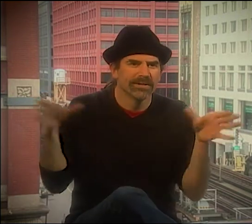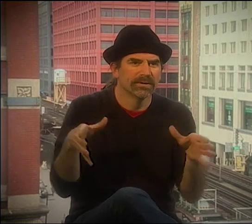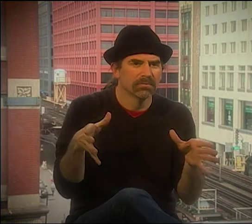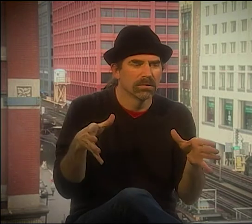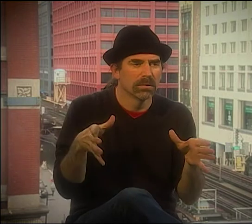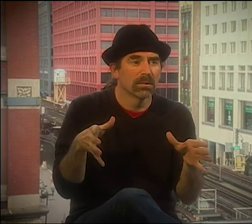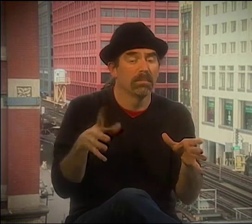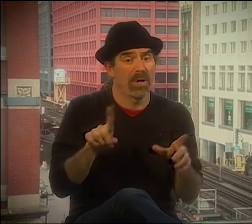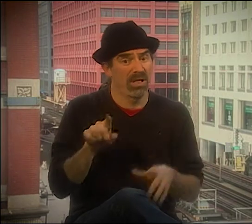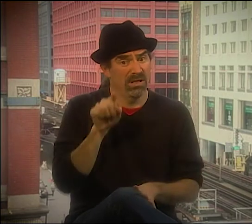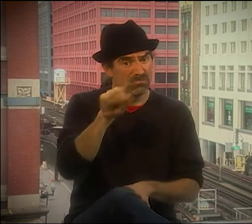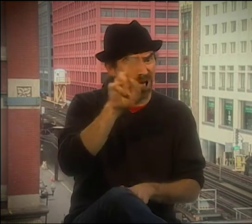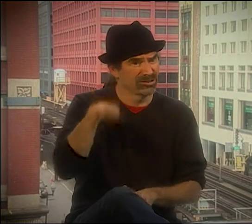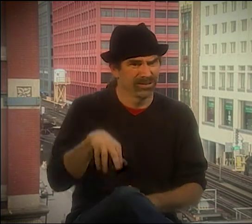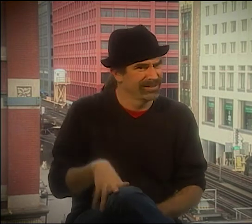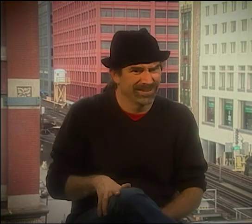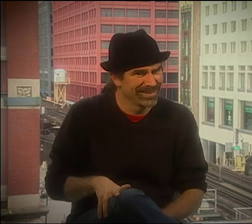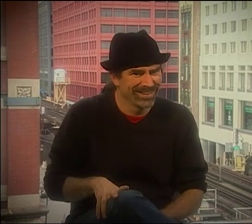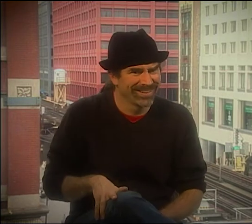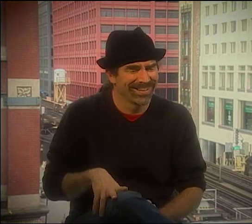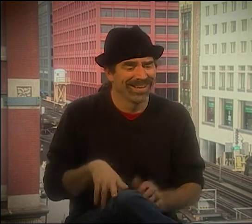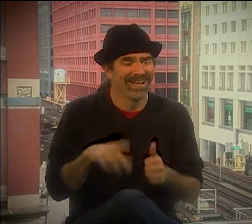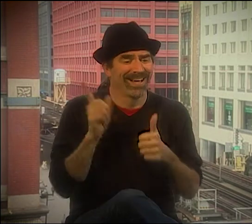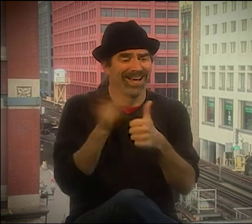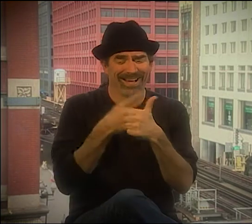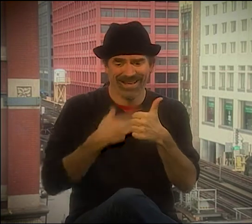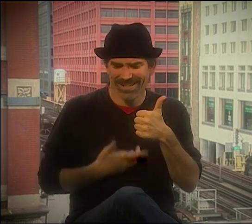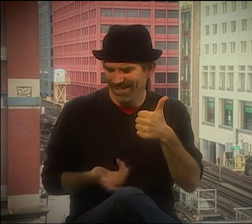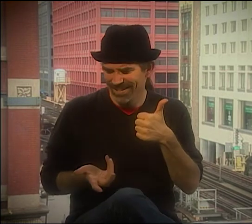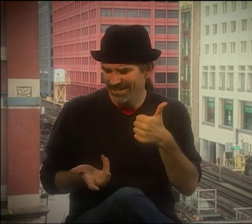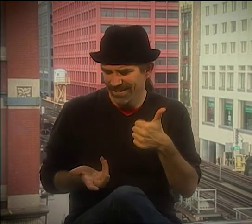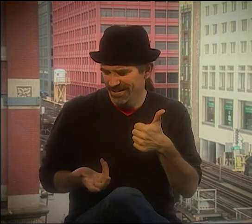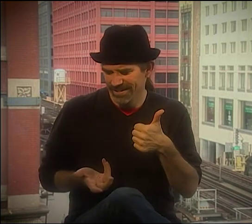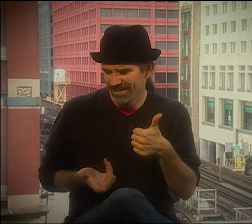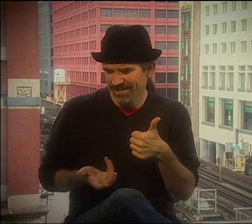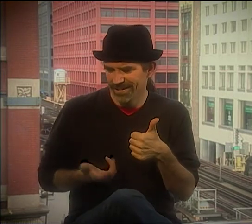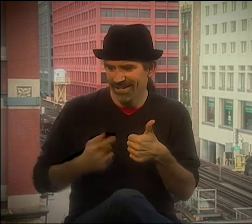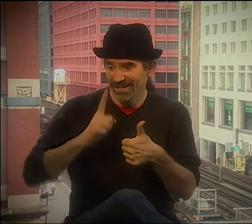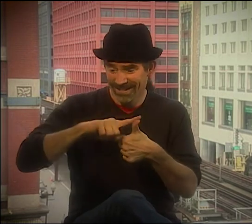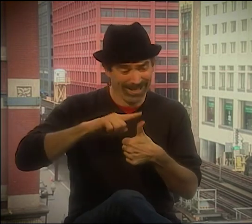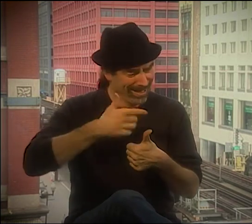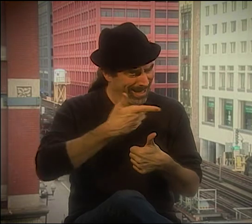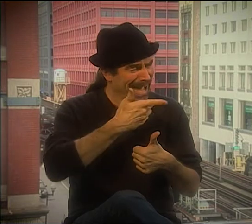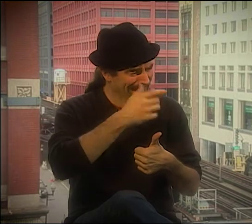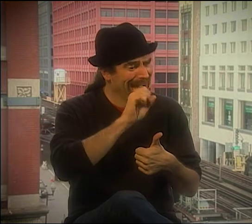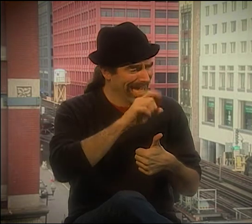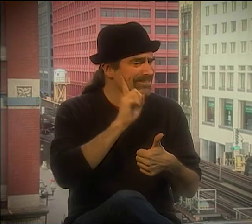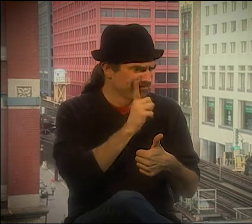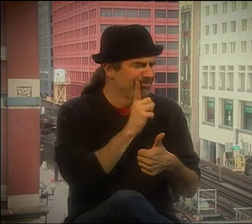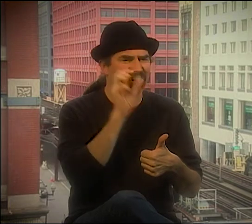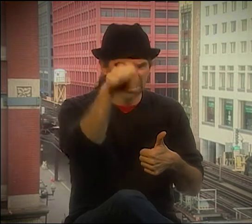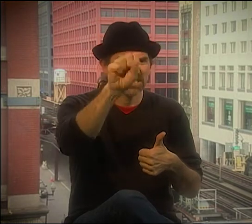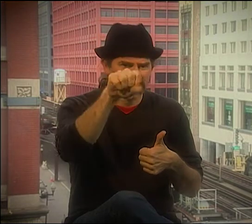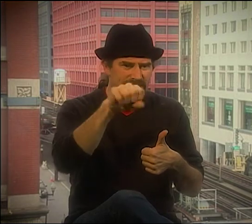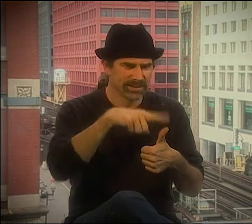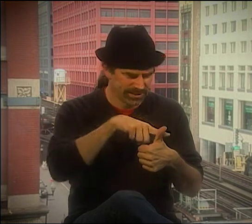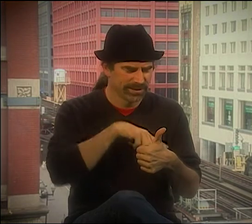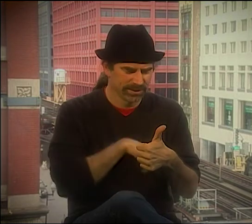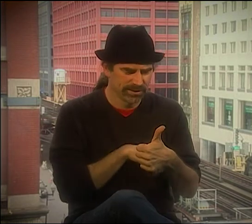ASL STUDENTS, AND THEN YOU'D HAVE INTERPRETERS WHO WERE ALREADY WORKING IN THE FIELD. THE GREATER HEARING COMMUNITY WOULDN'T KNOW ANYTHING ABOUT IT.